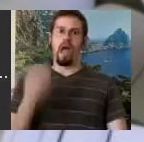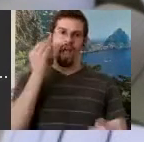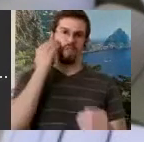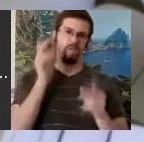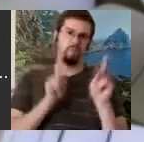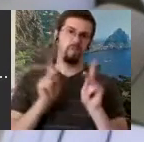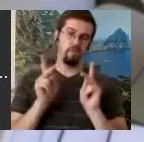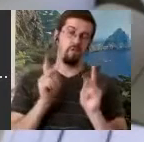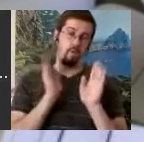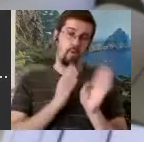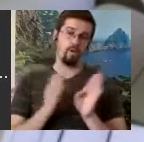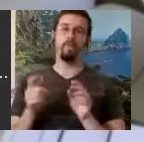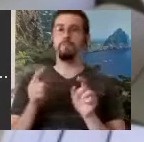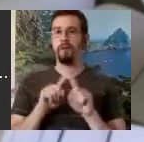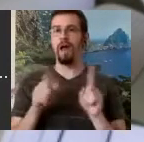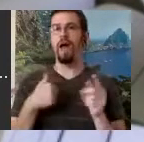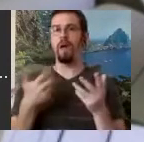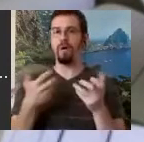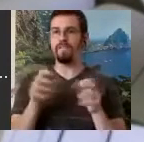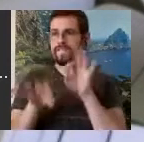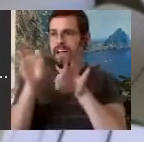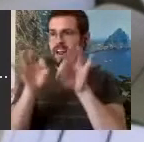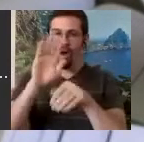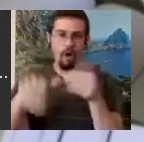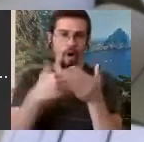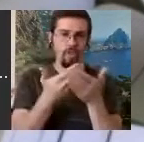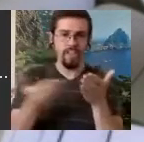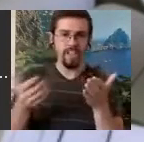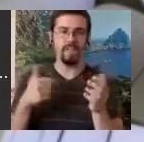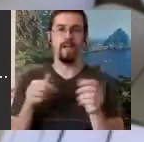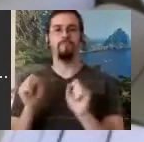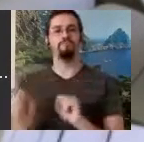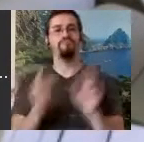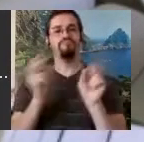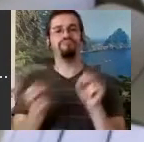get them up online, because it's about time that the classic pantomime of our